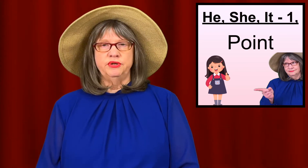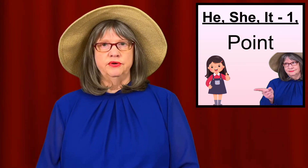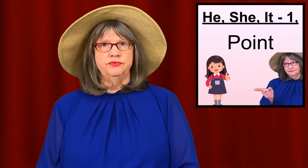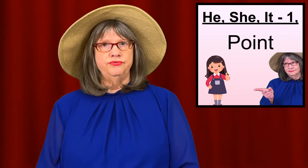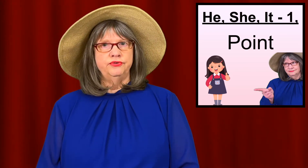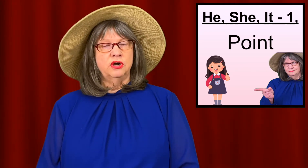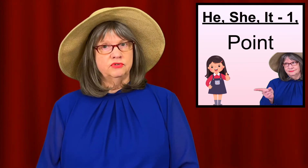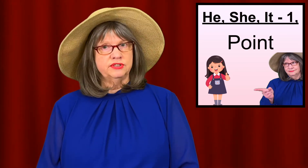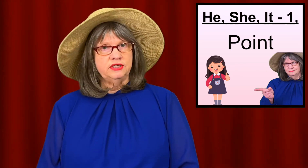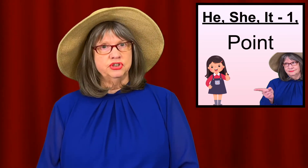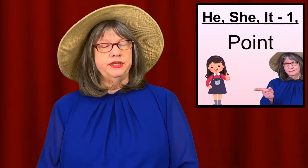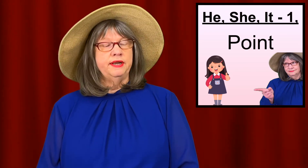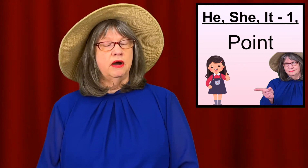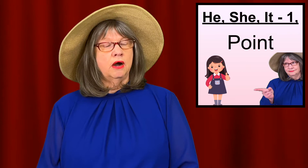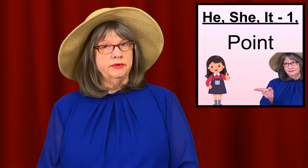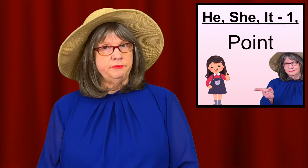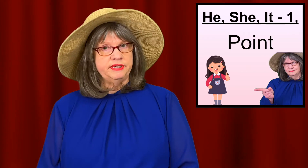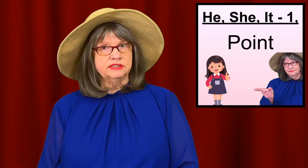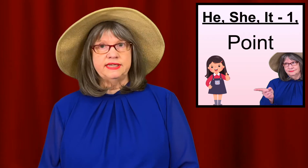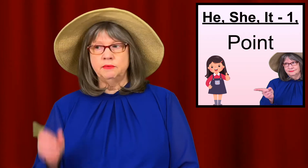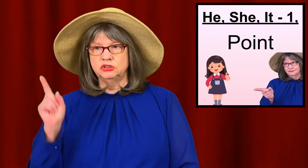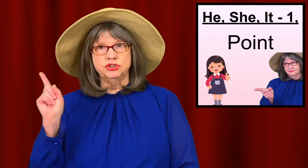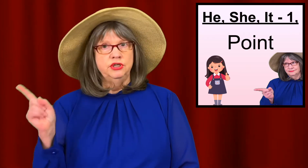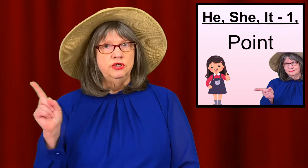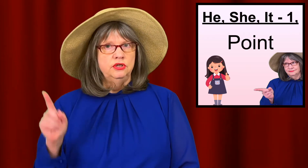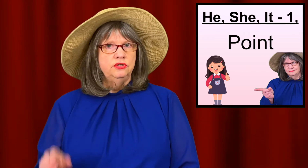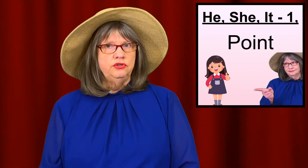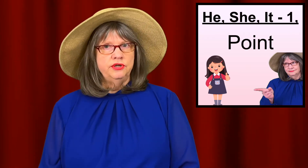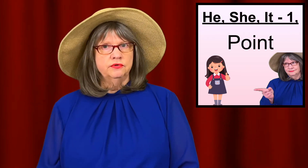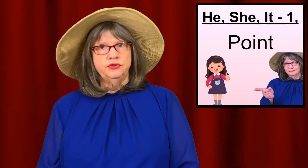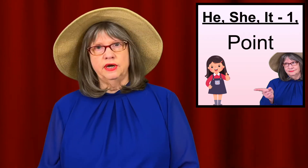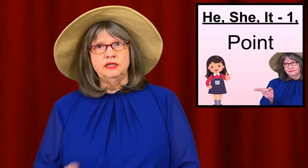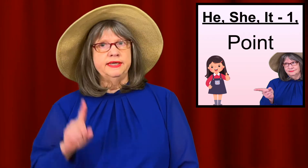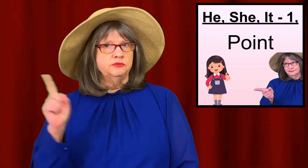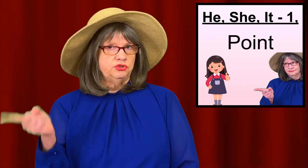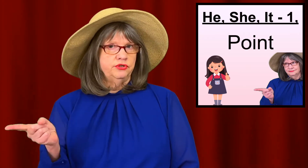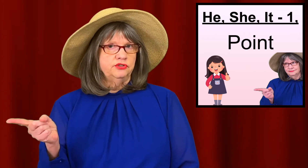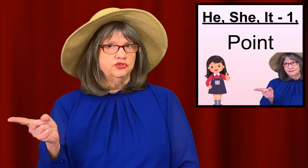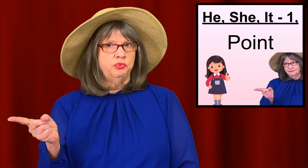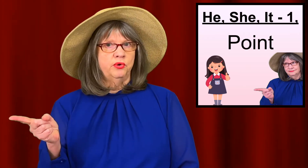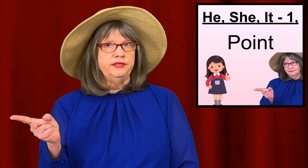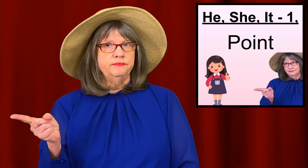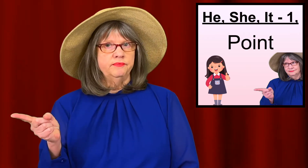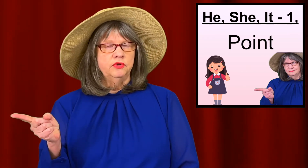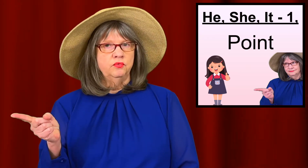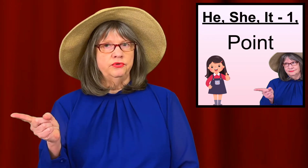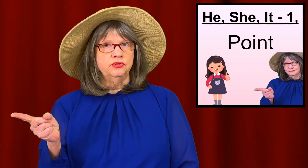of conversation and already been established, you don't do the eye gaze. But you can just point, with, to your